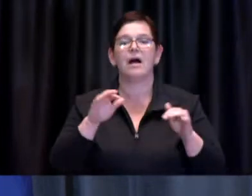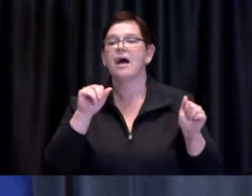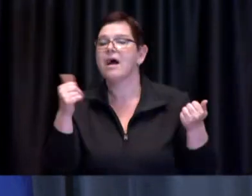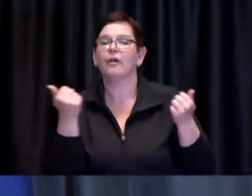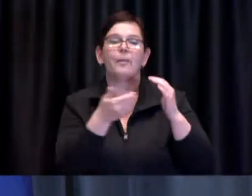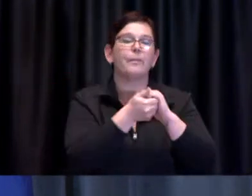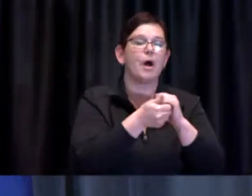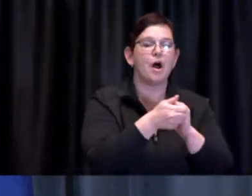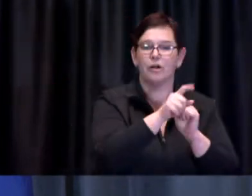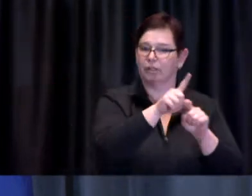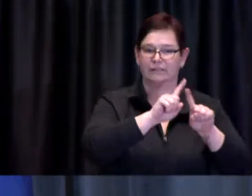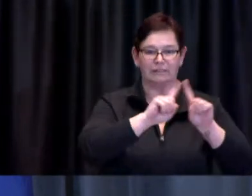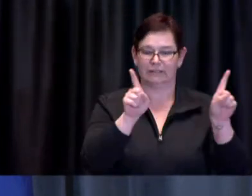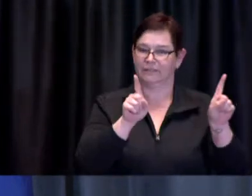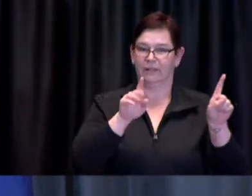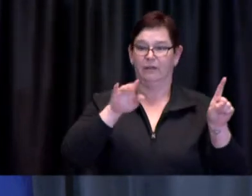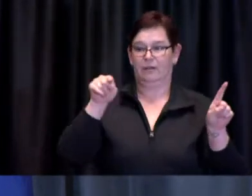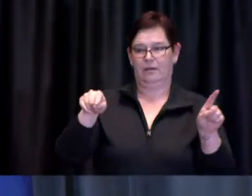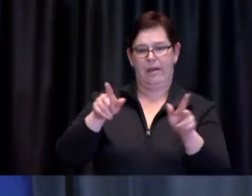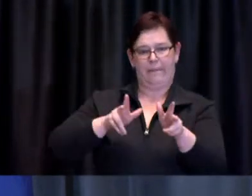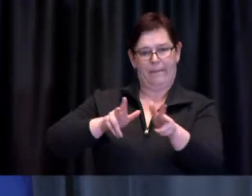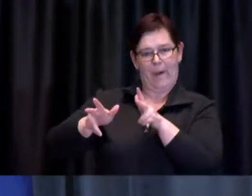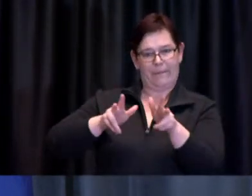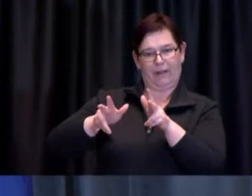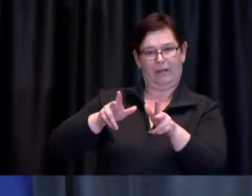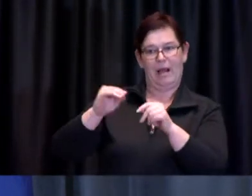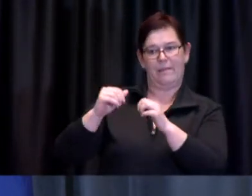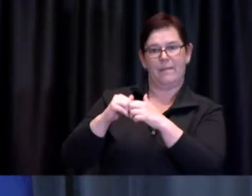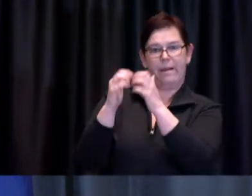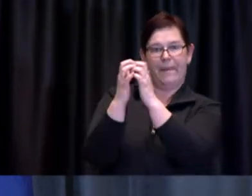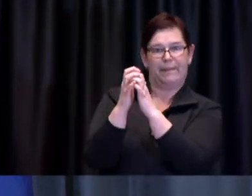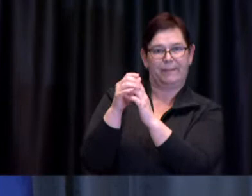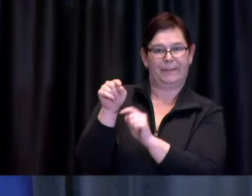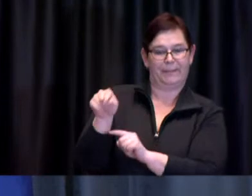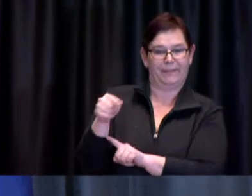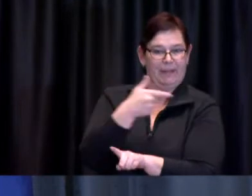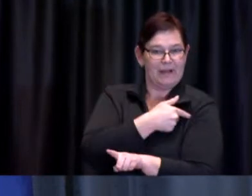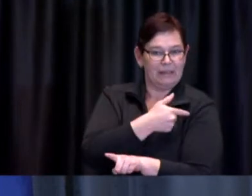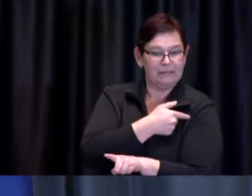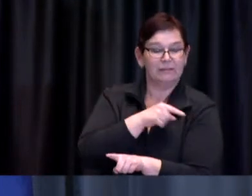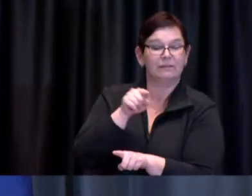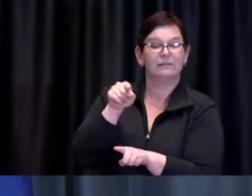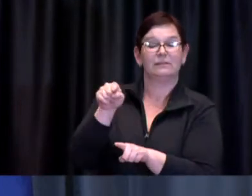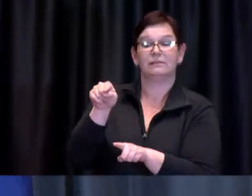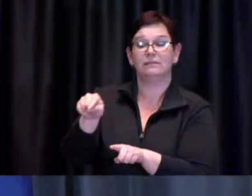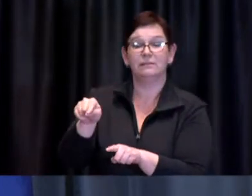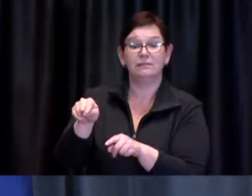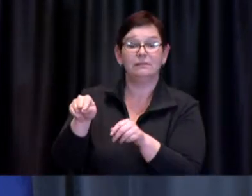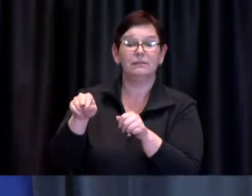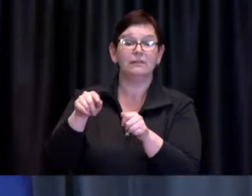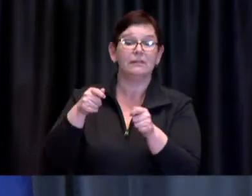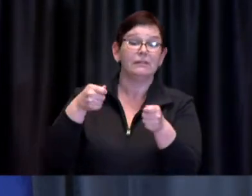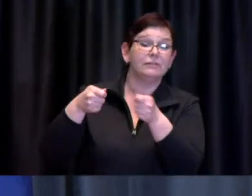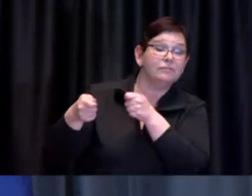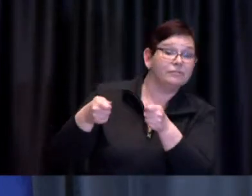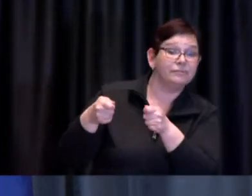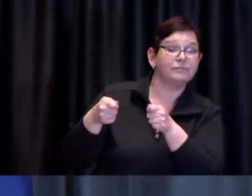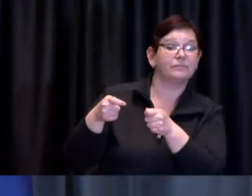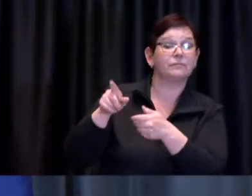Mobile and pop-up clinics are coordinated directly by the Ontario COVID-19 Healthcare Leadership Table and are